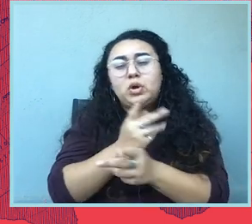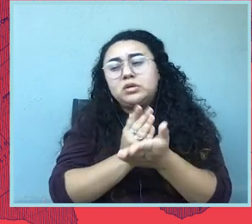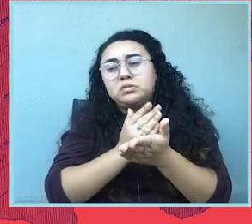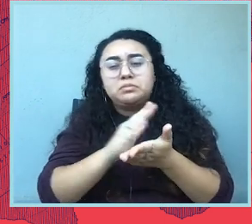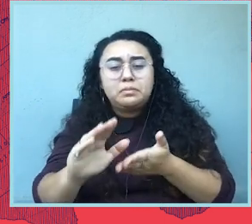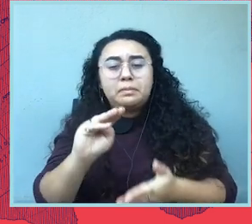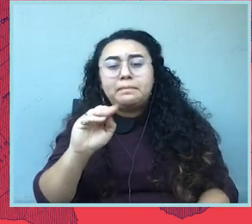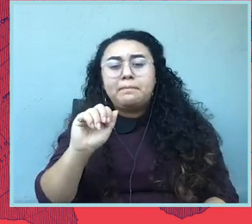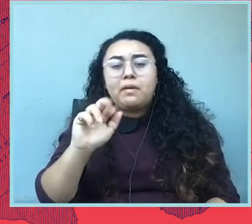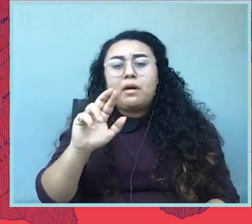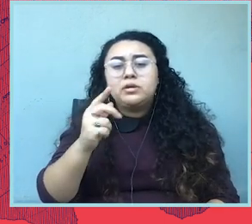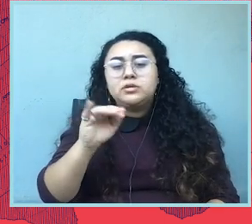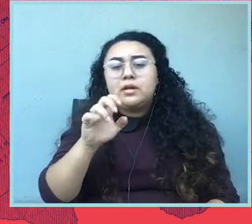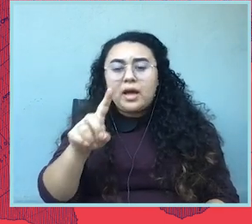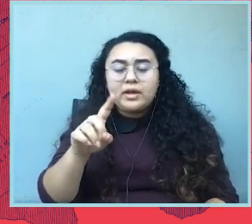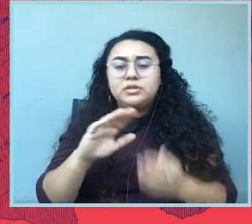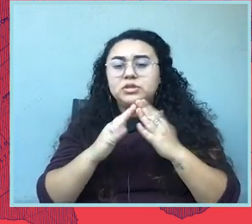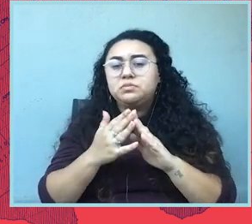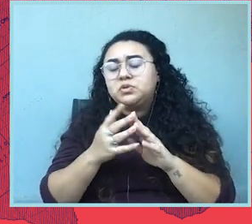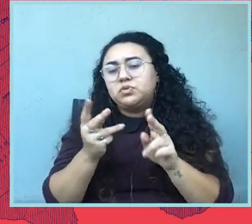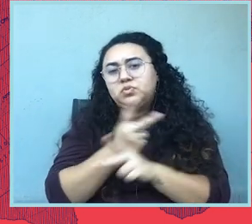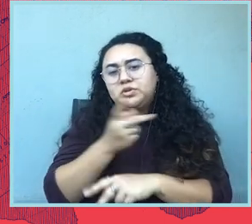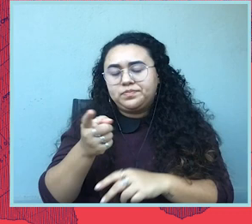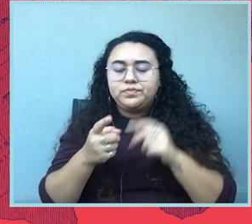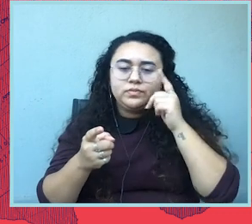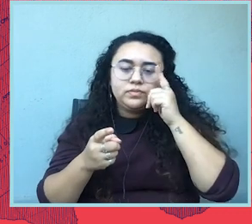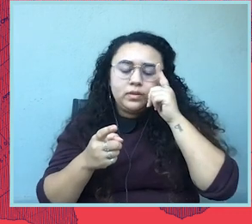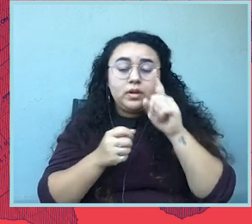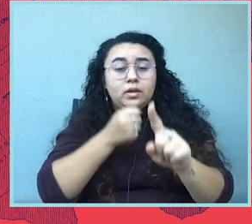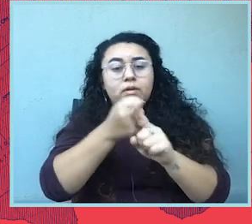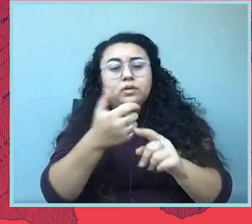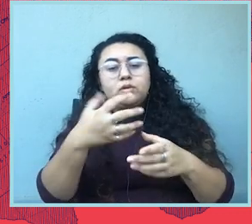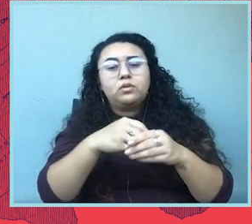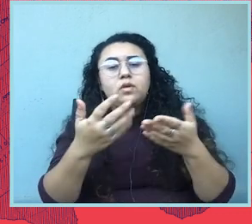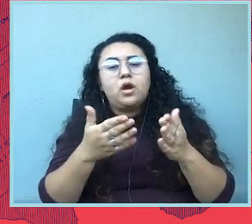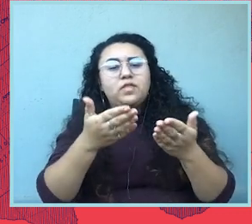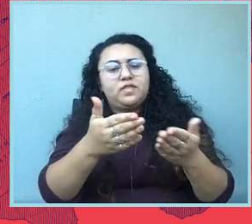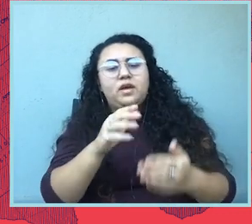So the devastating impact right now includes the already existing crisis of Black maternal